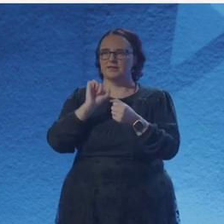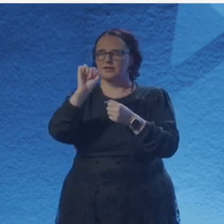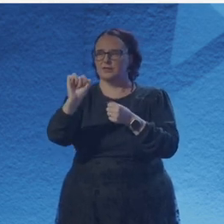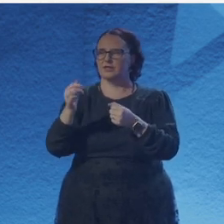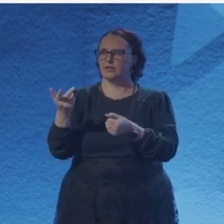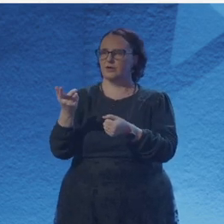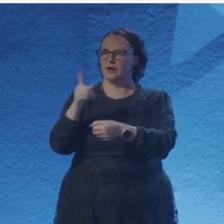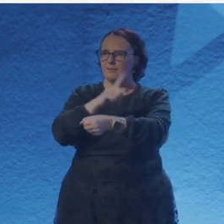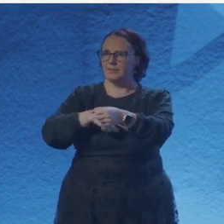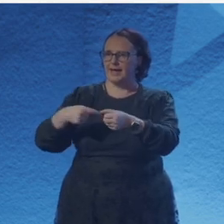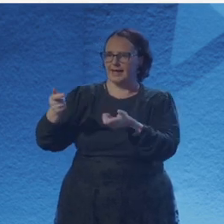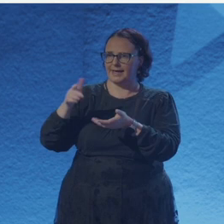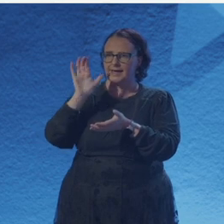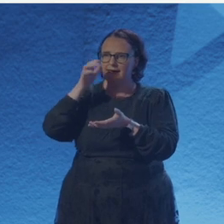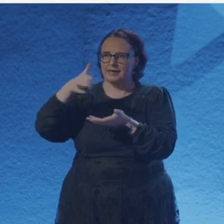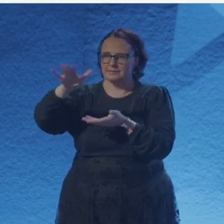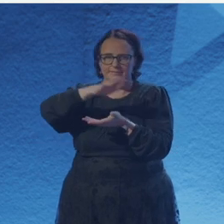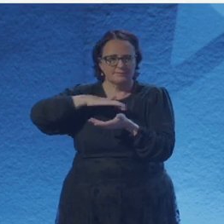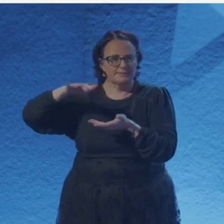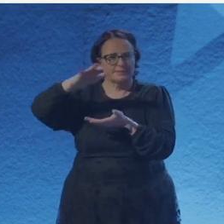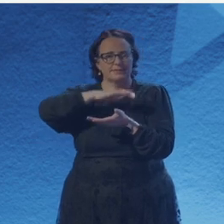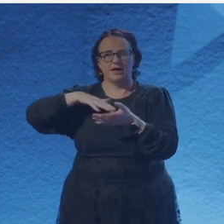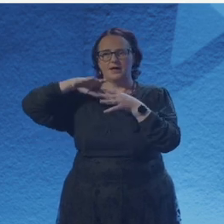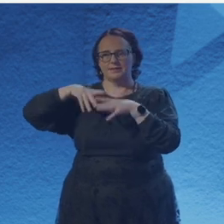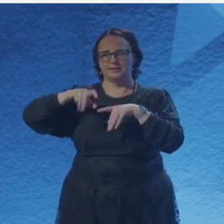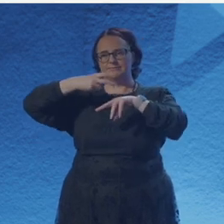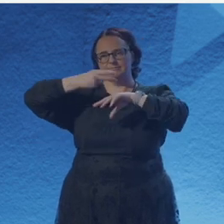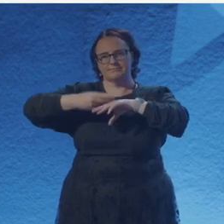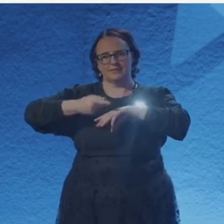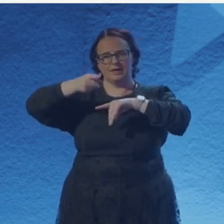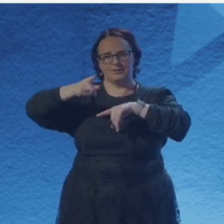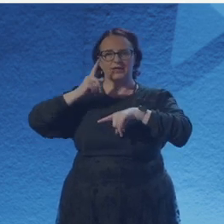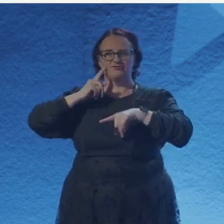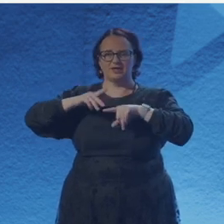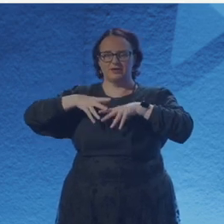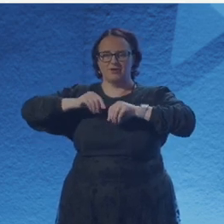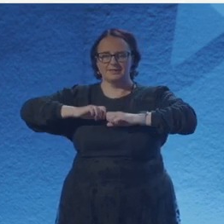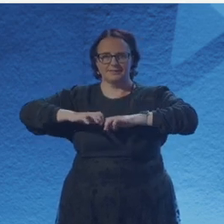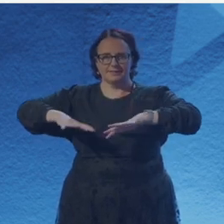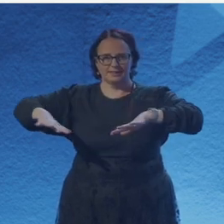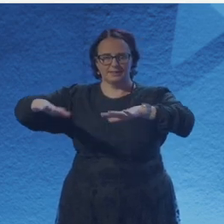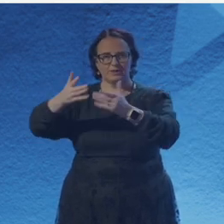His quiet smiles splits my heart into a rainbow of emotions. My heart couldn't analyse.